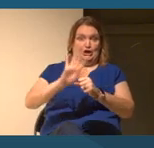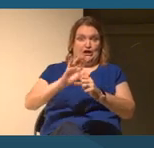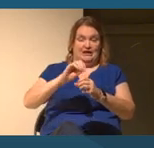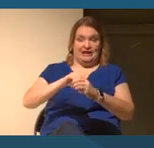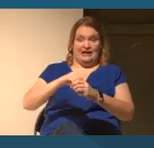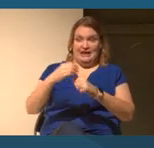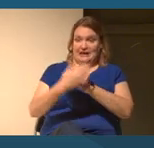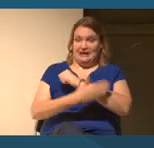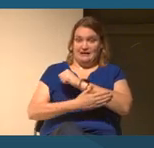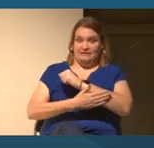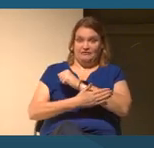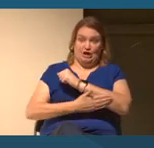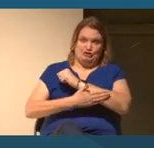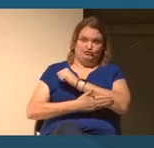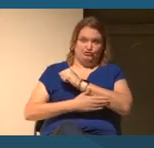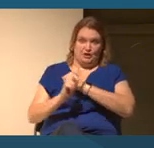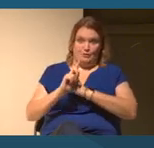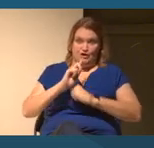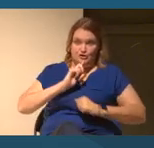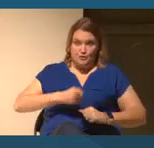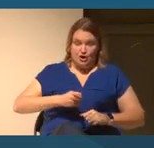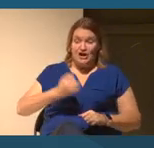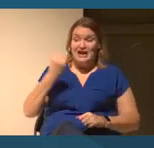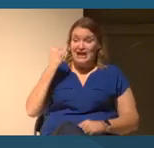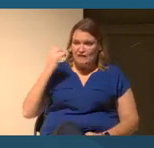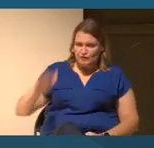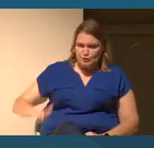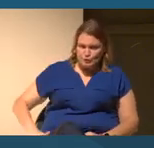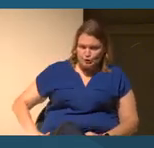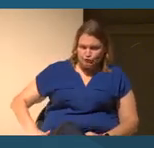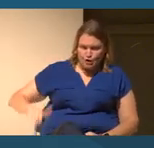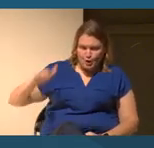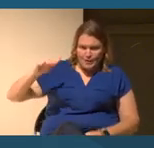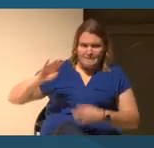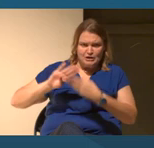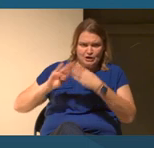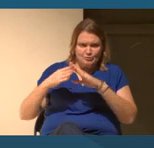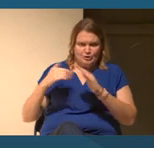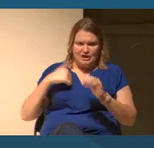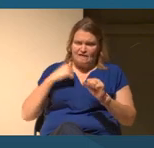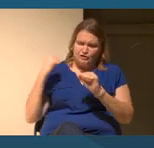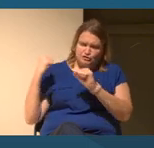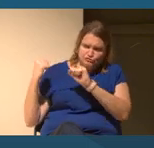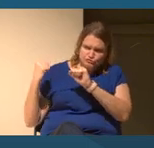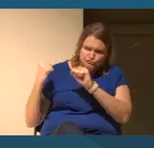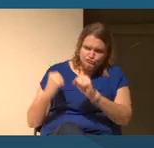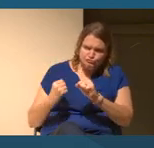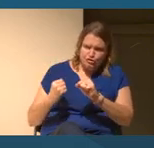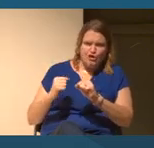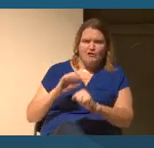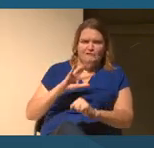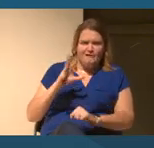up in communities that have a strong African-American presence, one of the things you understand